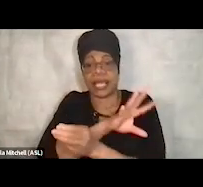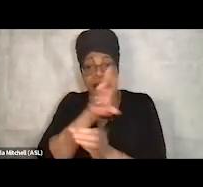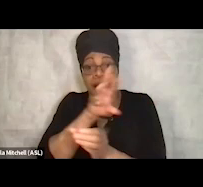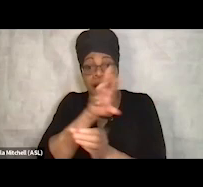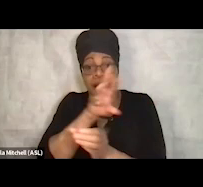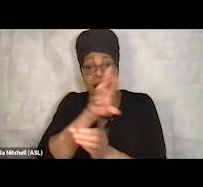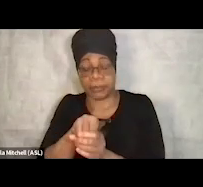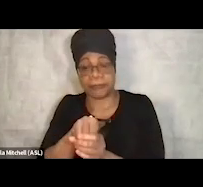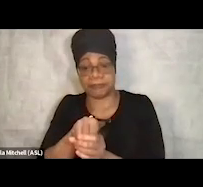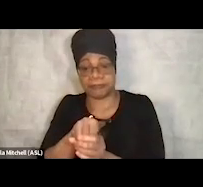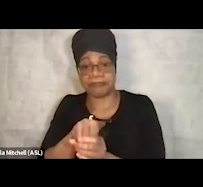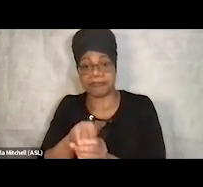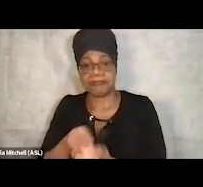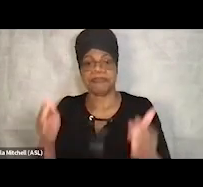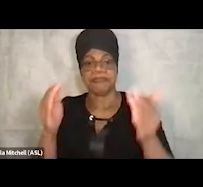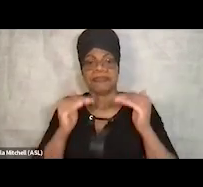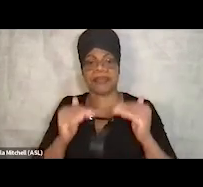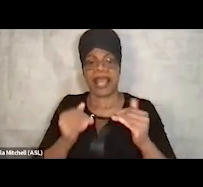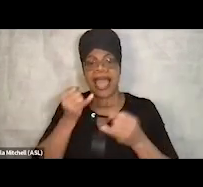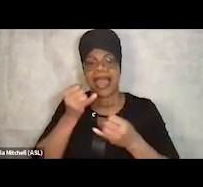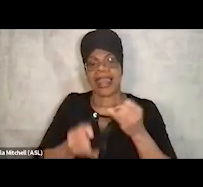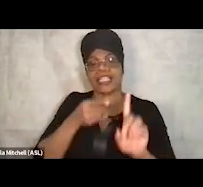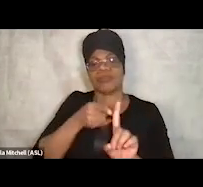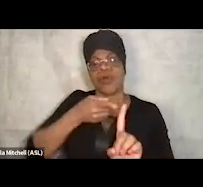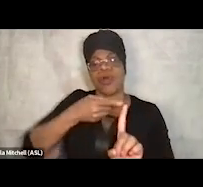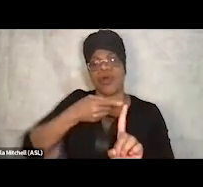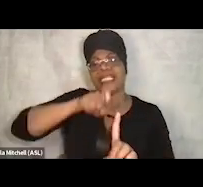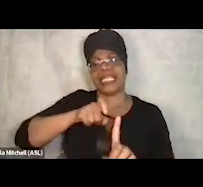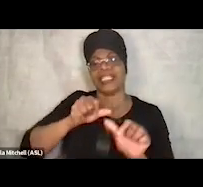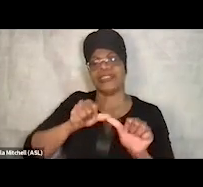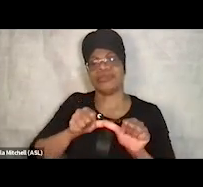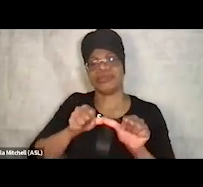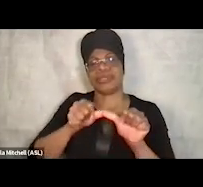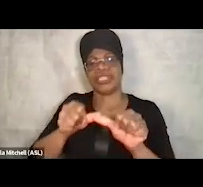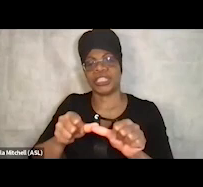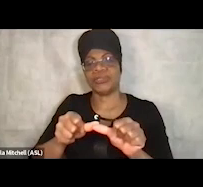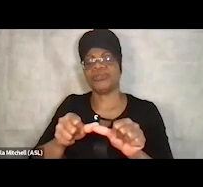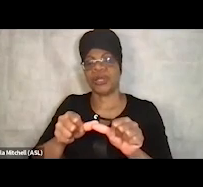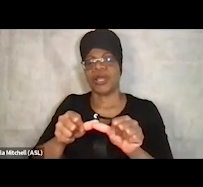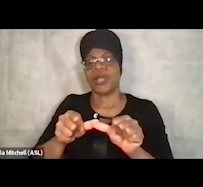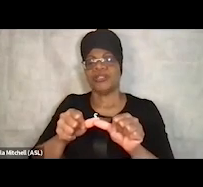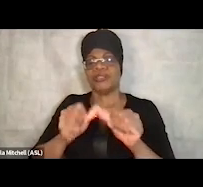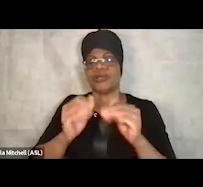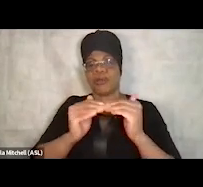And then the last point there is we need to continue to move past integration and be unified.